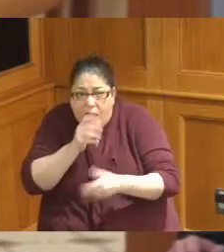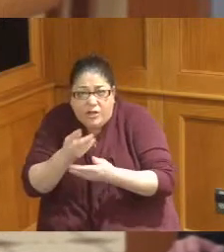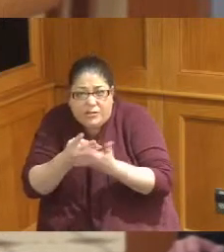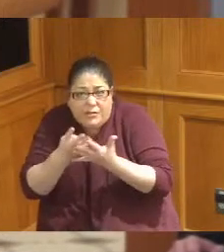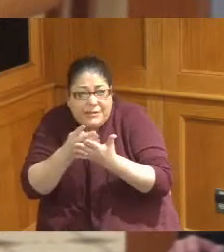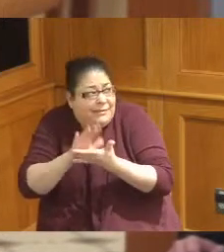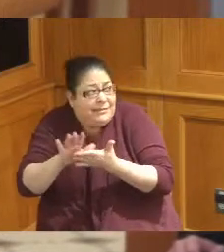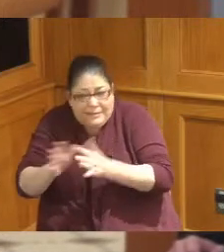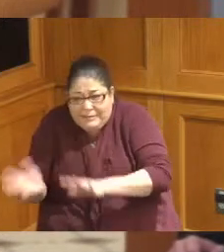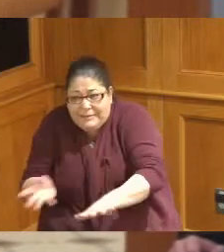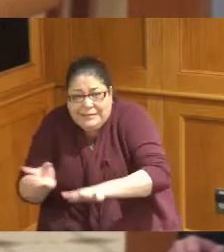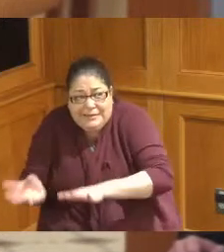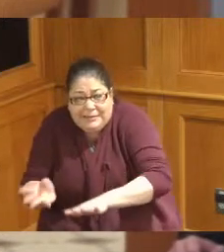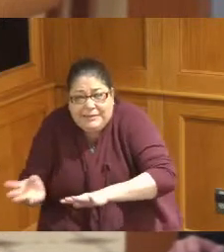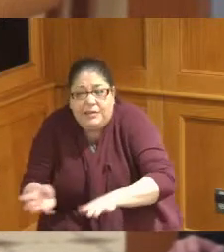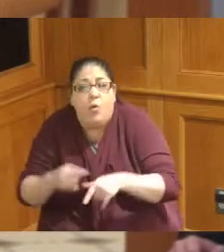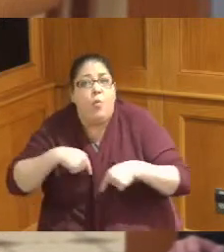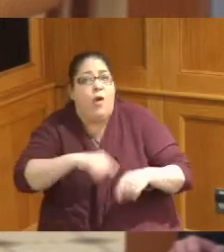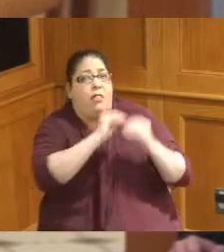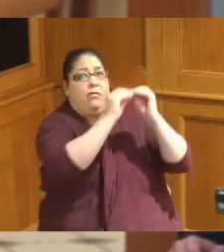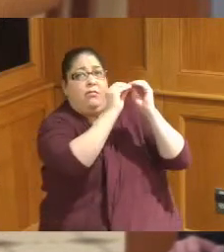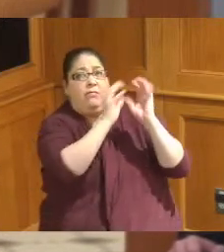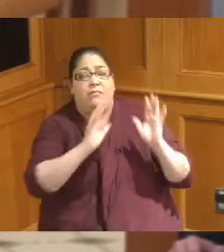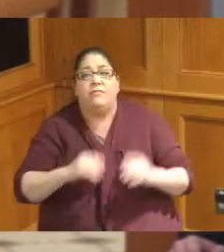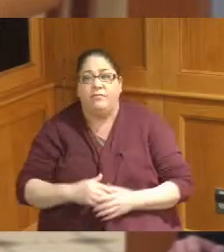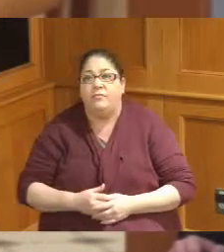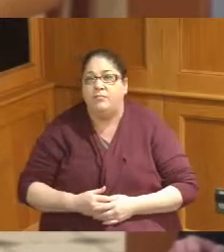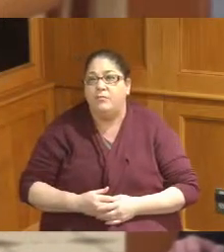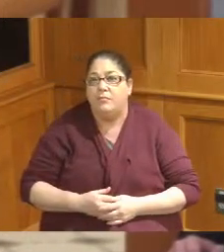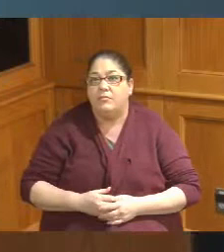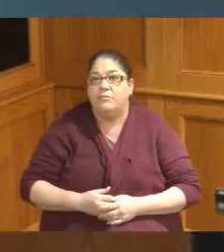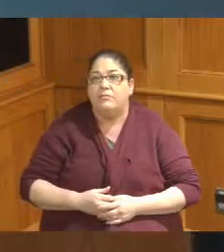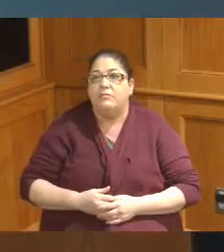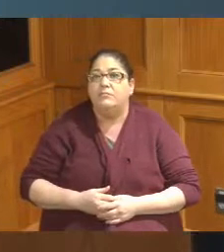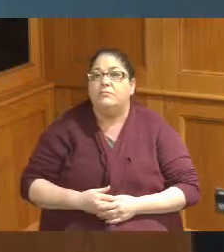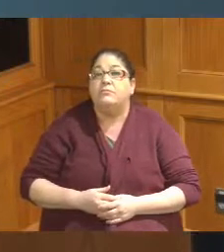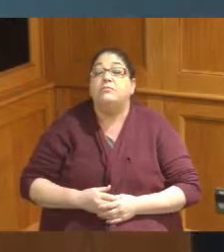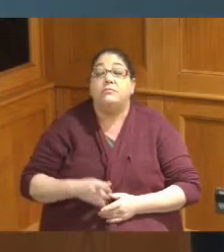so hopefully that answered the question yeah I mean you're I mean very technical but I just